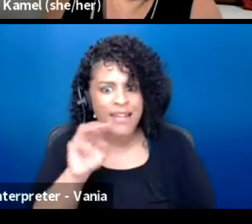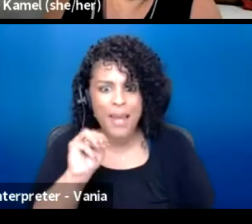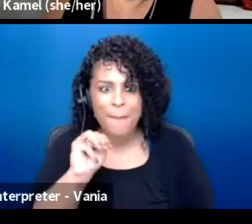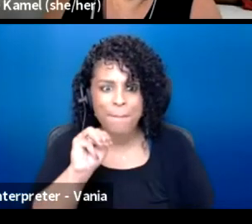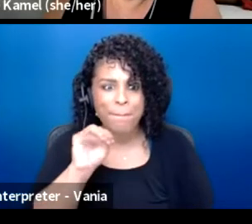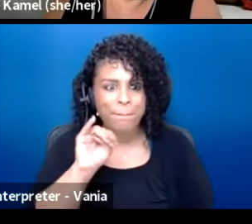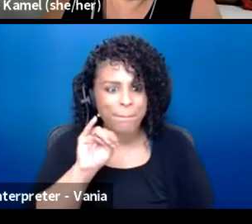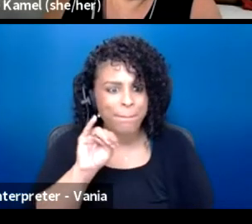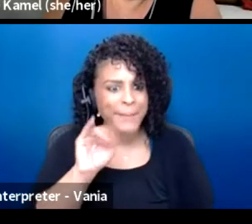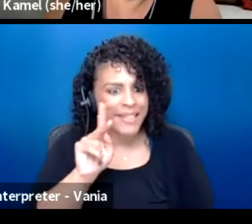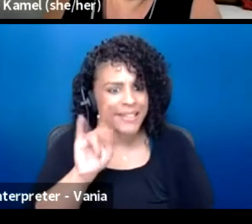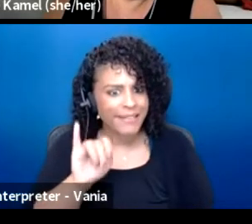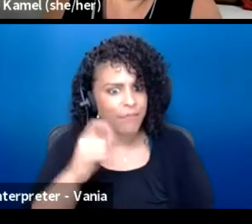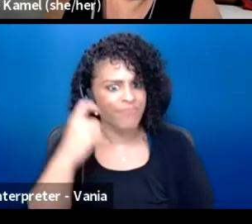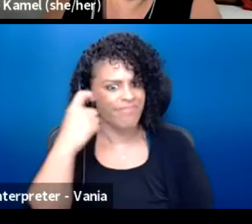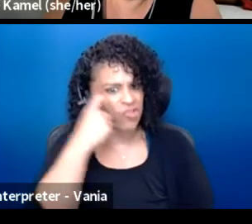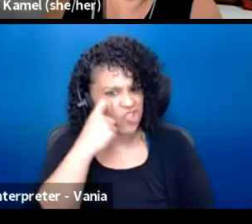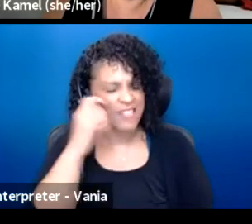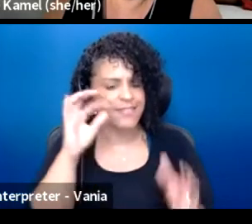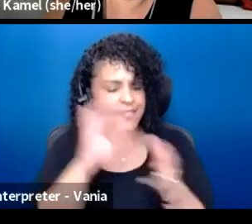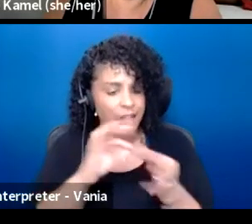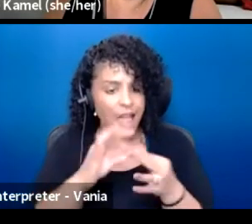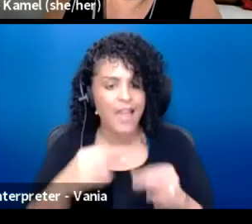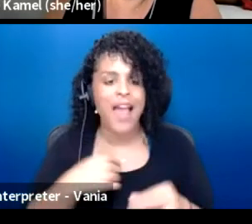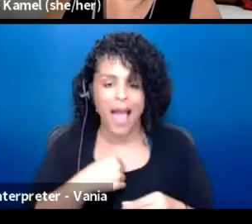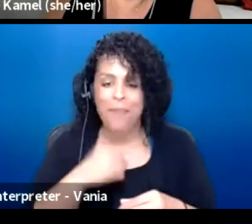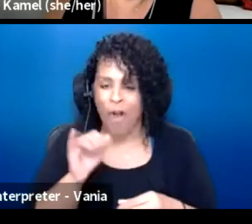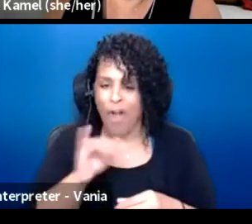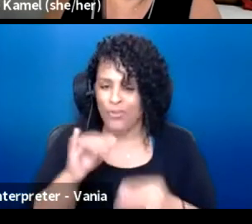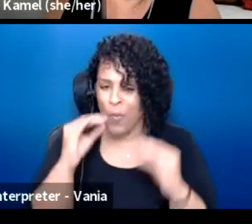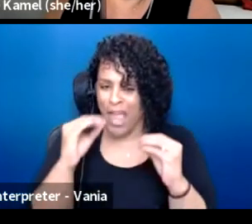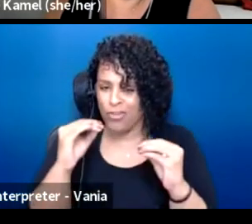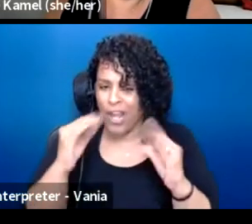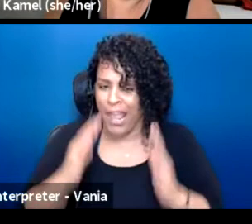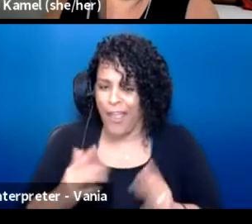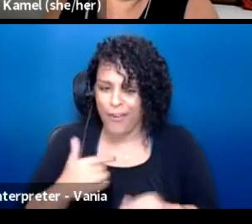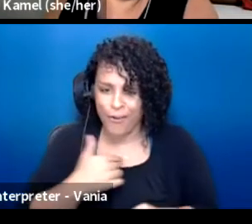And I'm also an educator and absolutely yes.